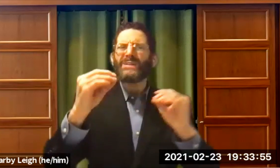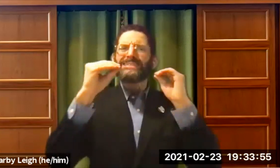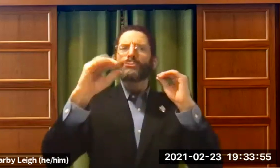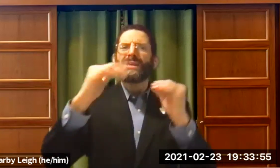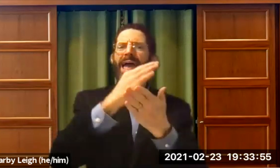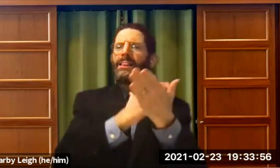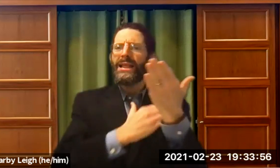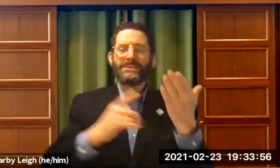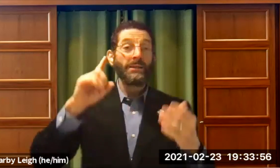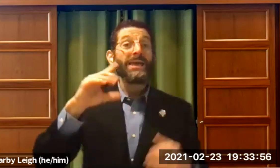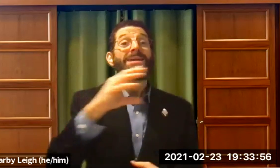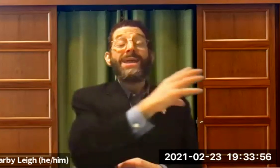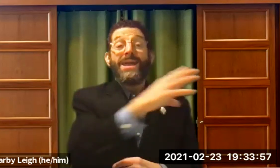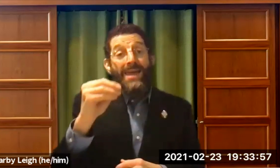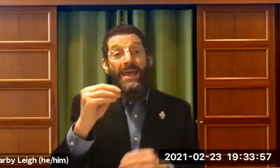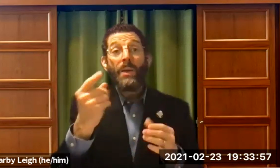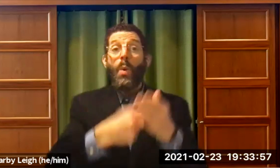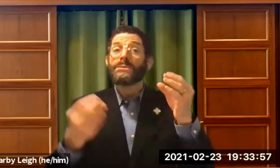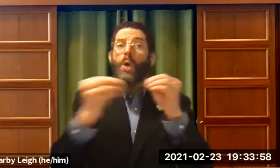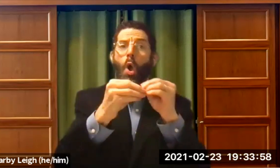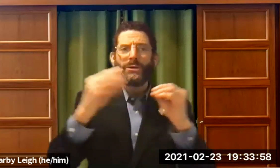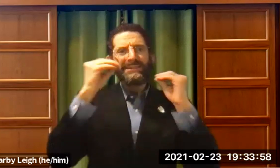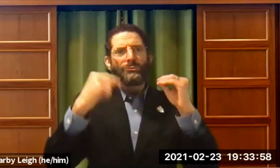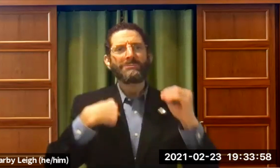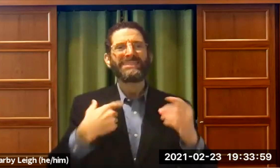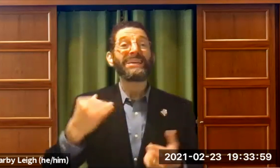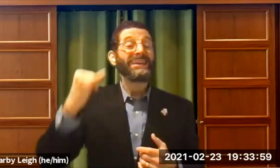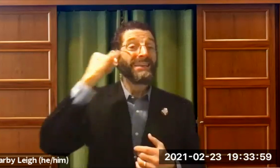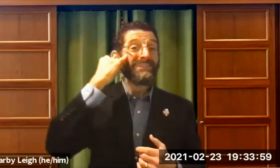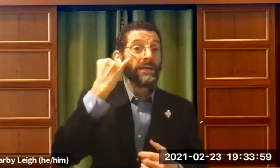appreciate being able to share this story here. And what's more, it